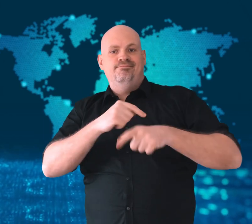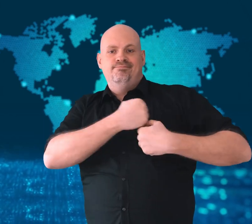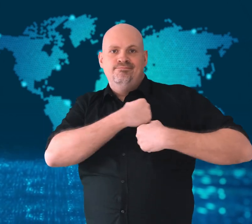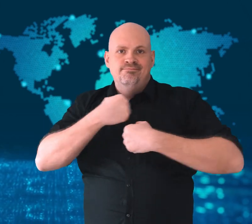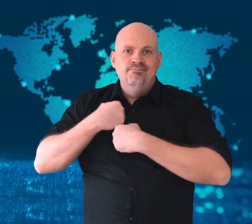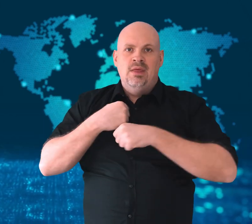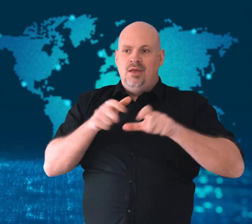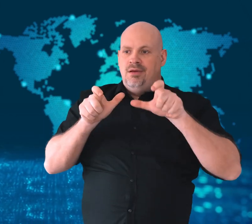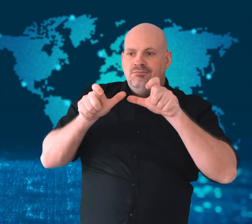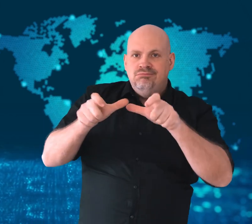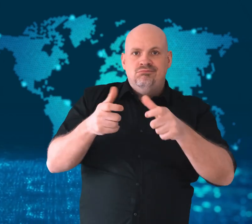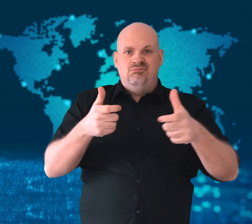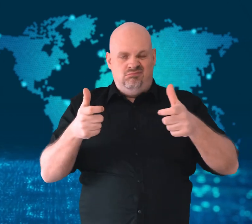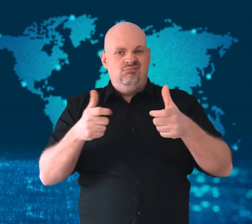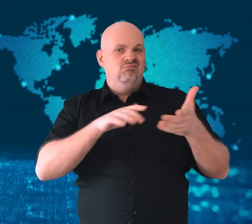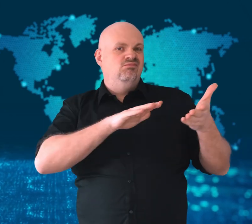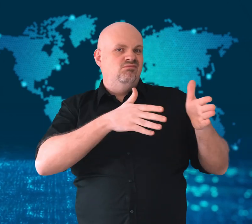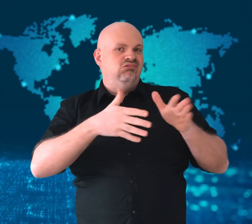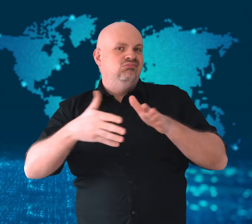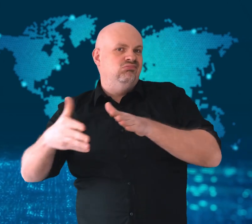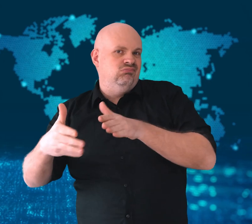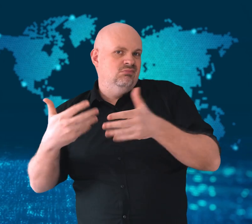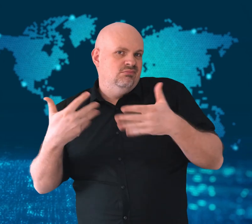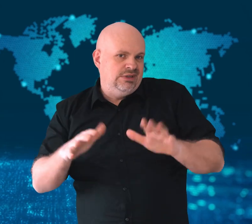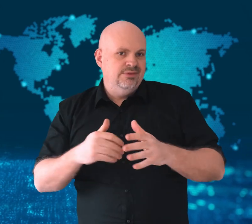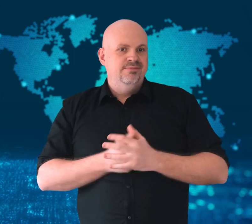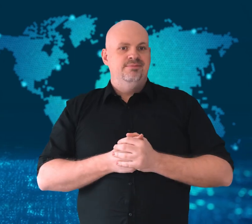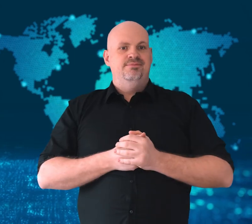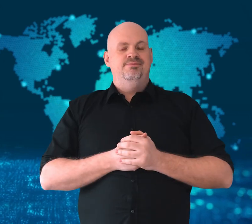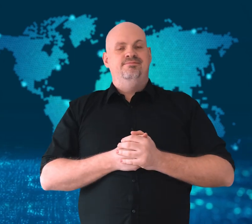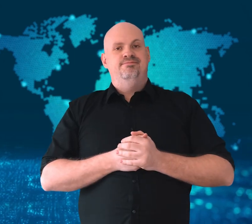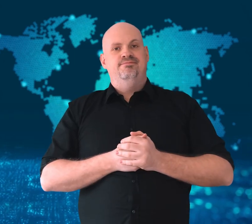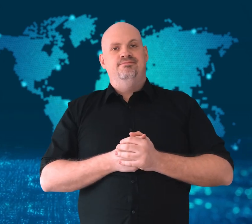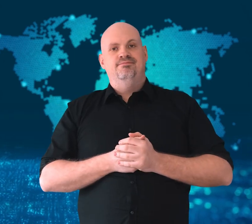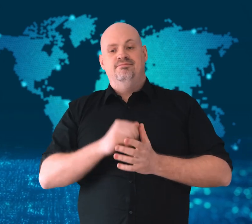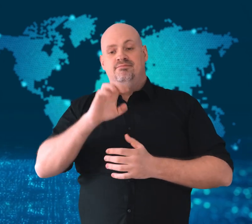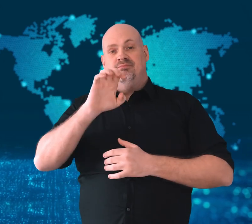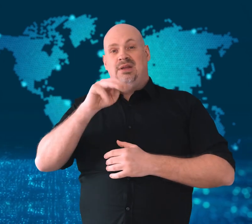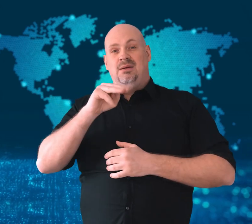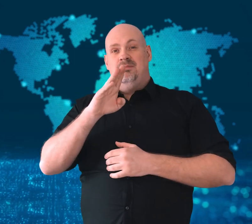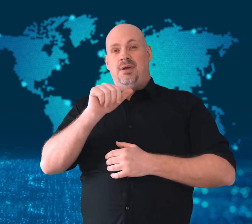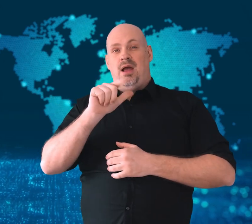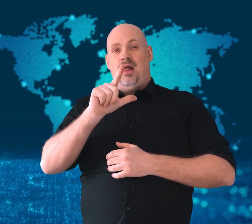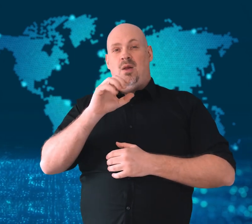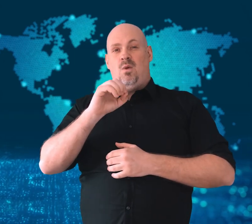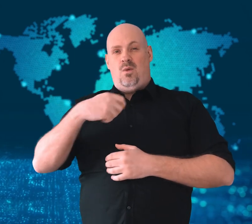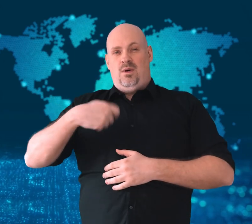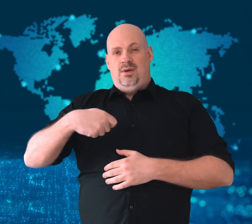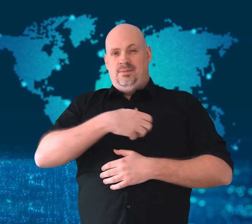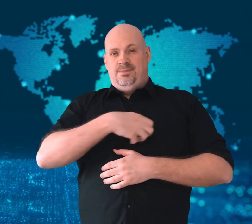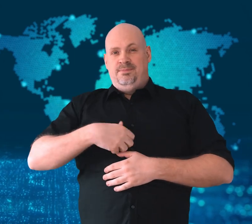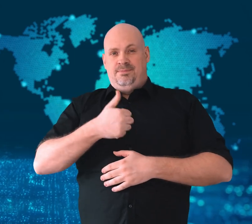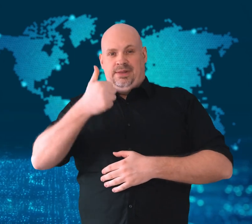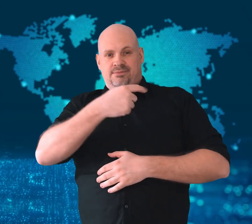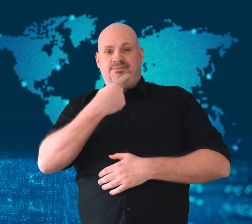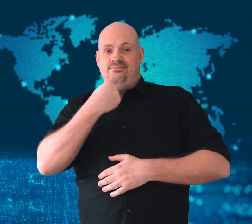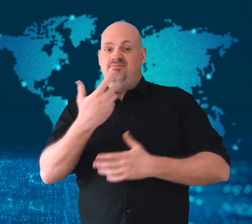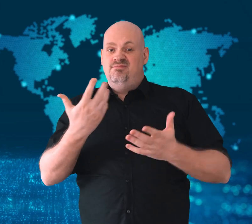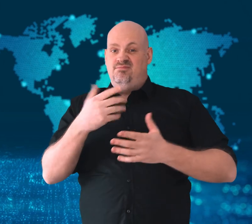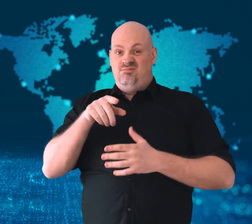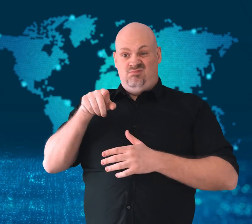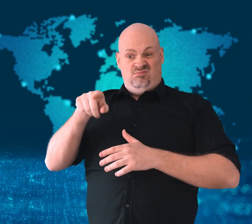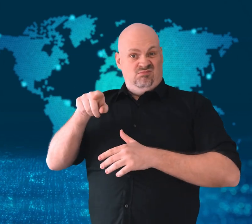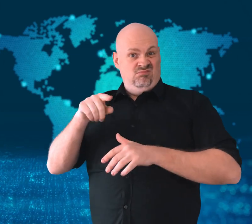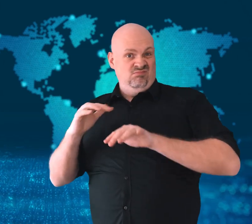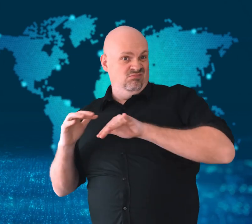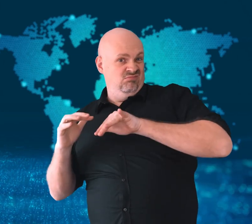He also said that "many" members of the security forces had been